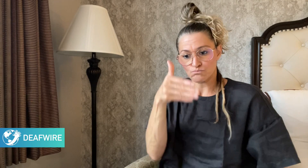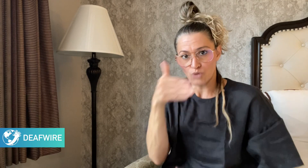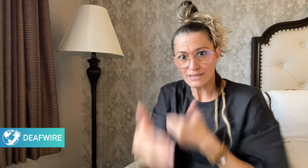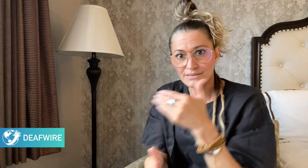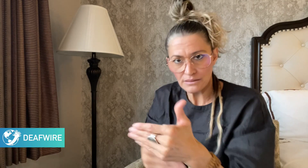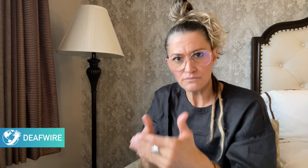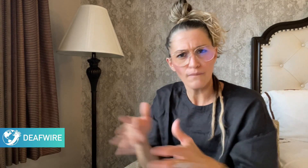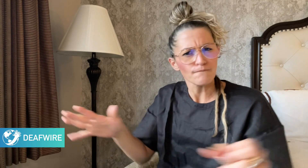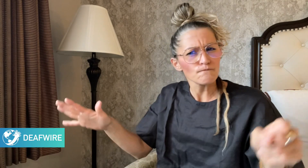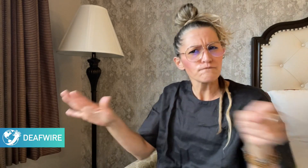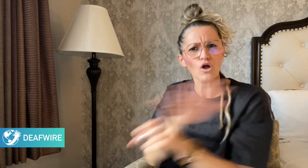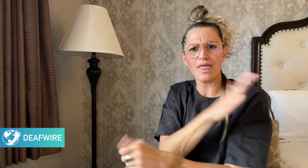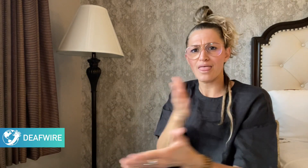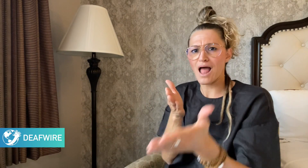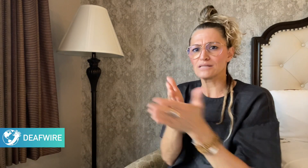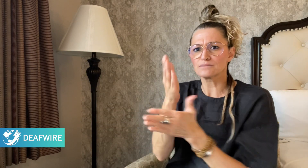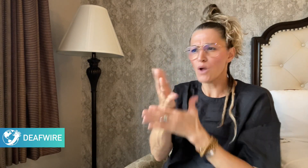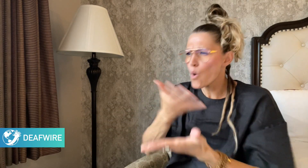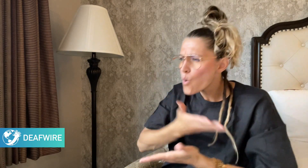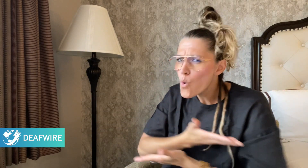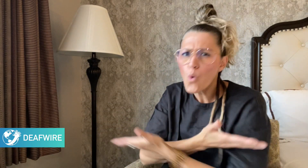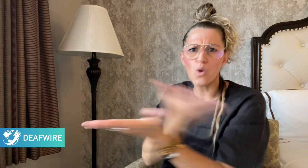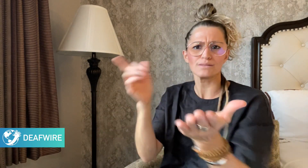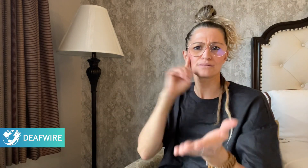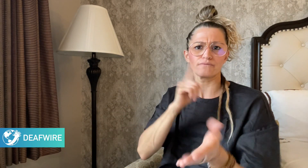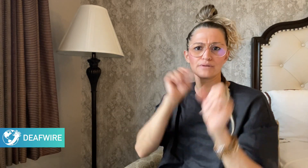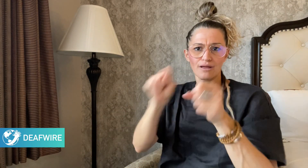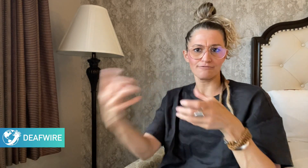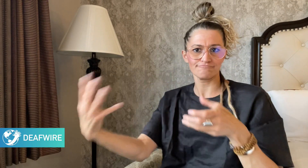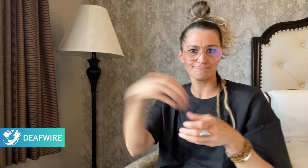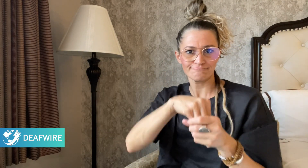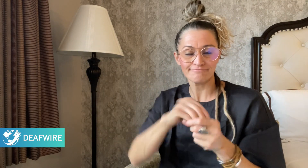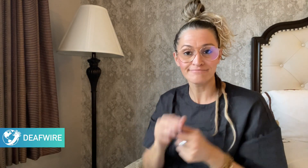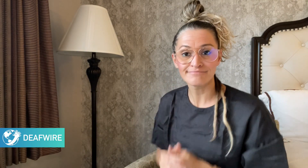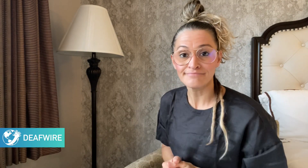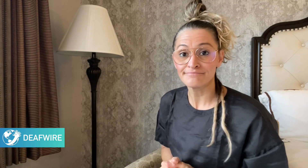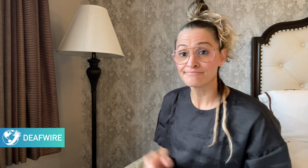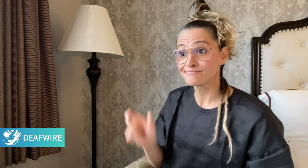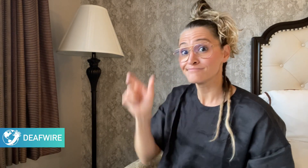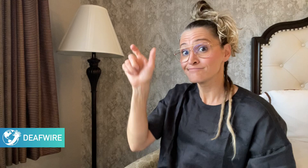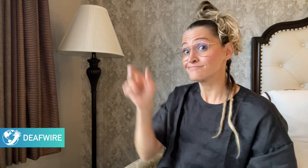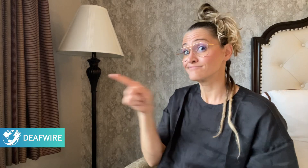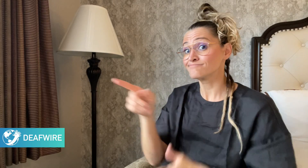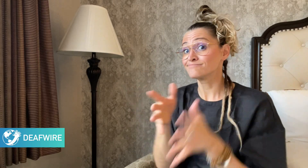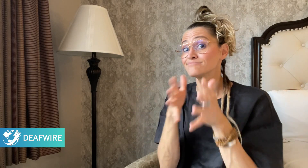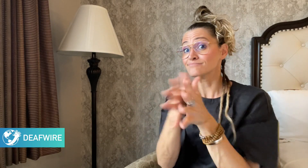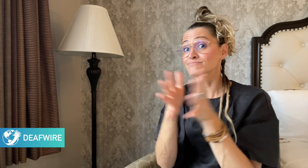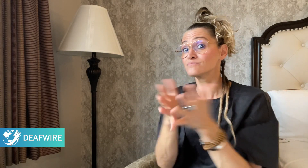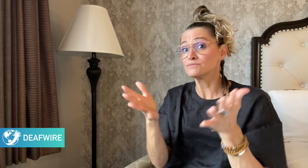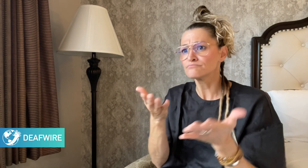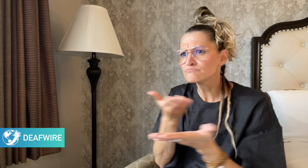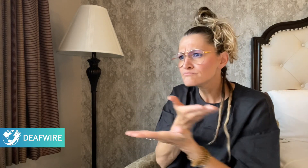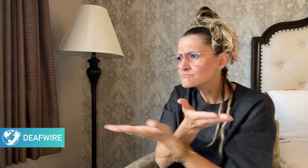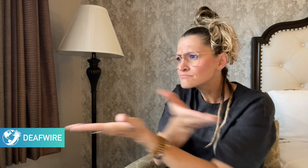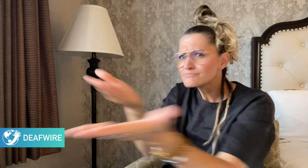be fully accessible. She explains, “They are first